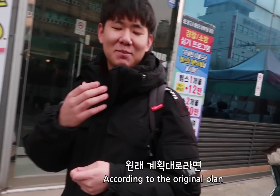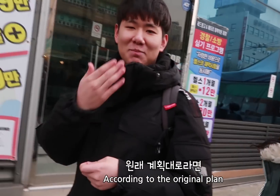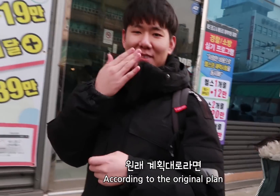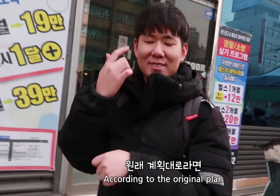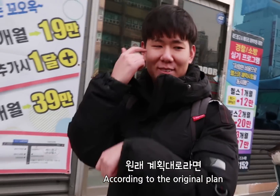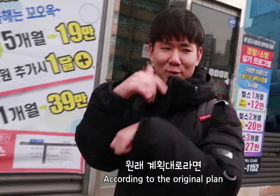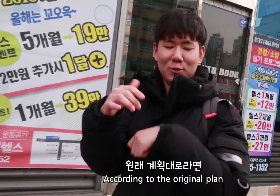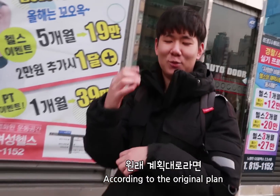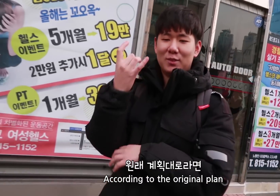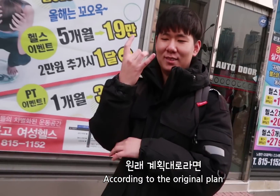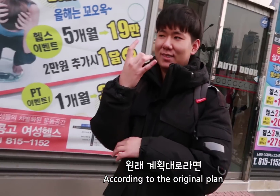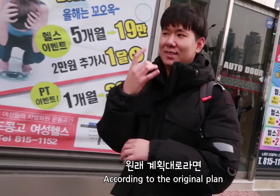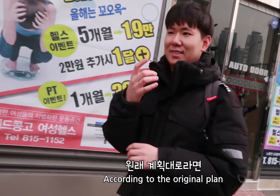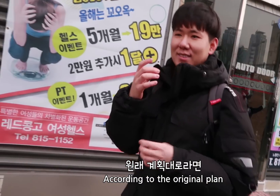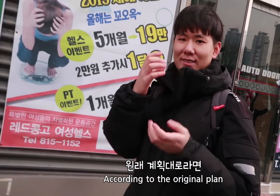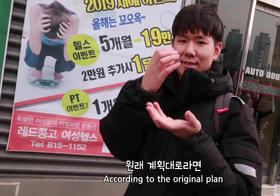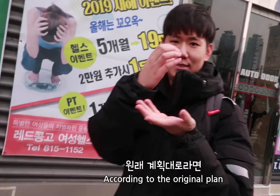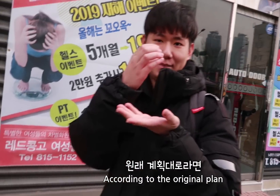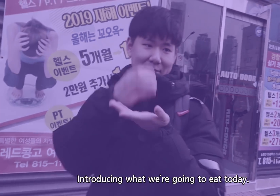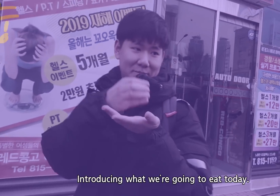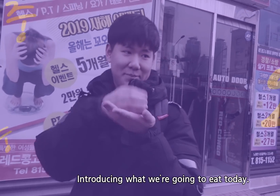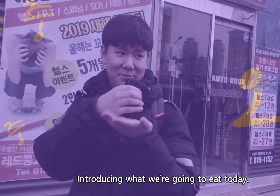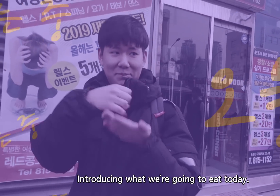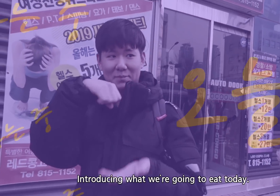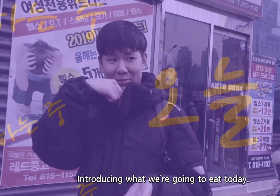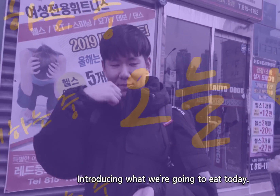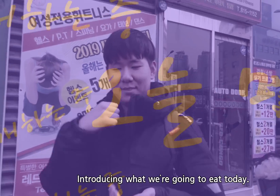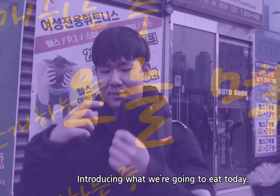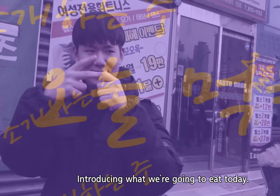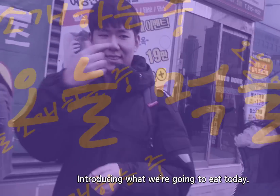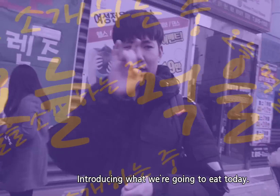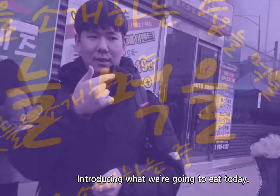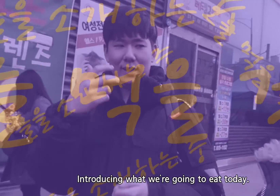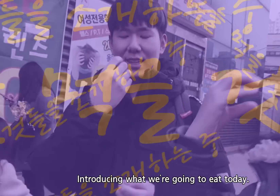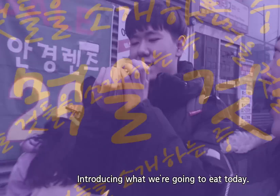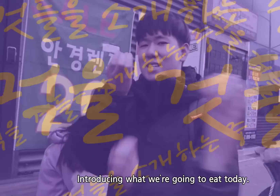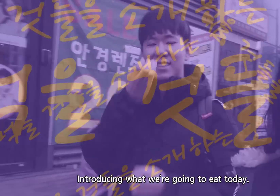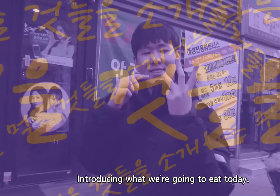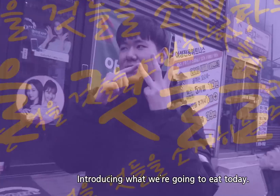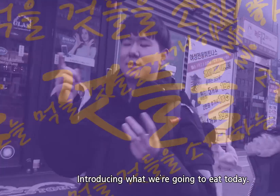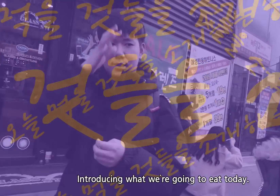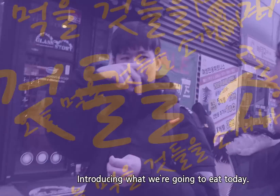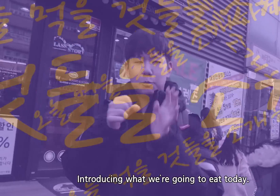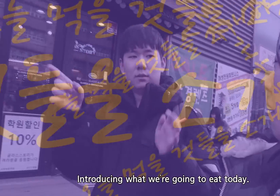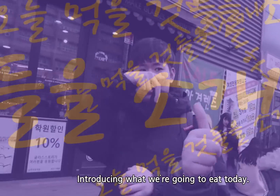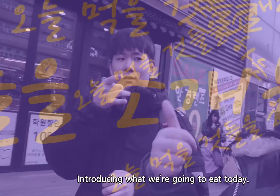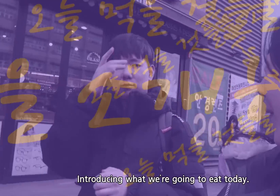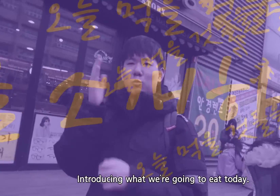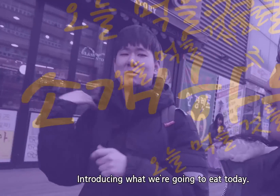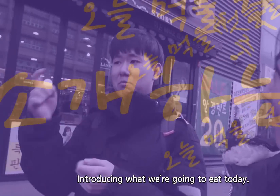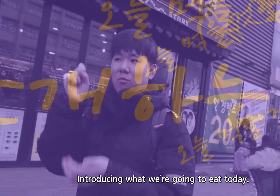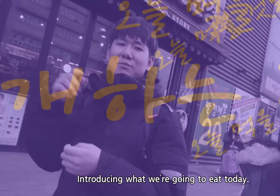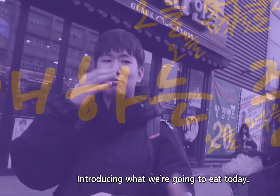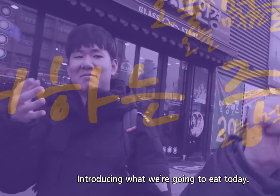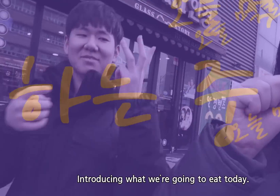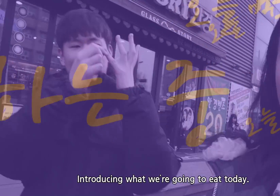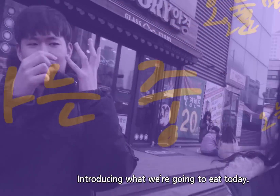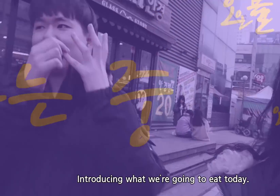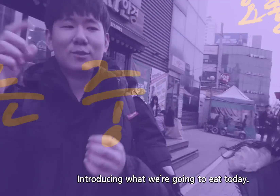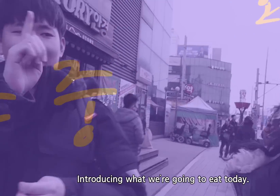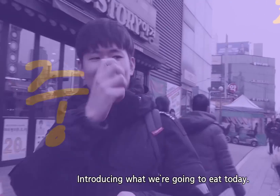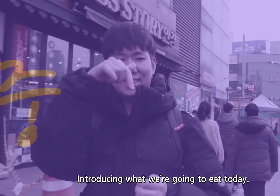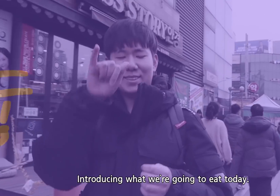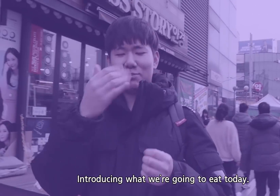According to the original plan, Introducing what we’re going to eat today.